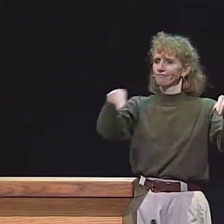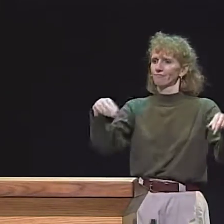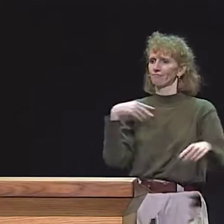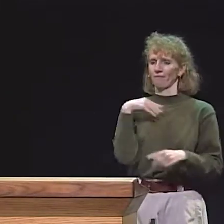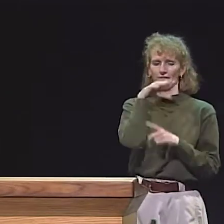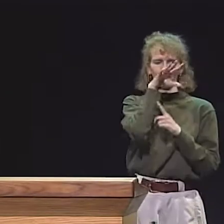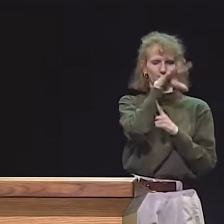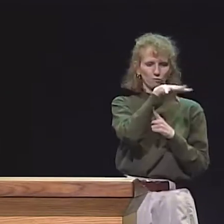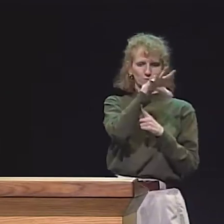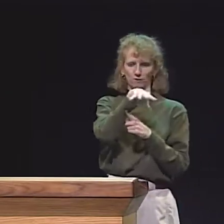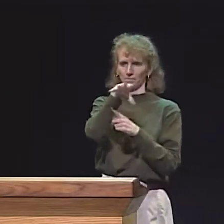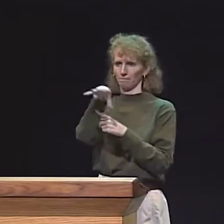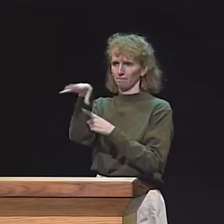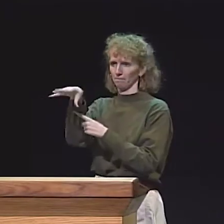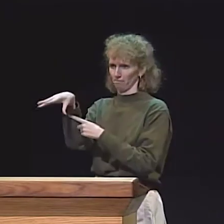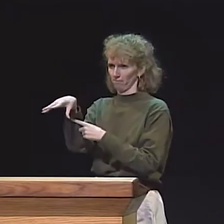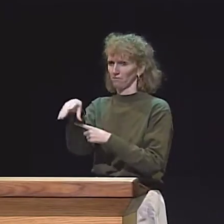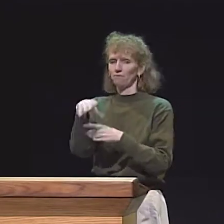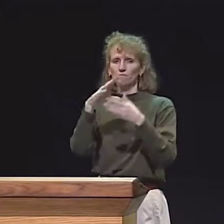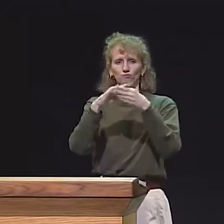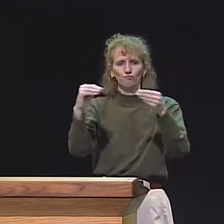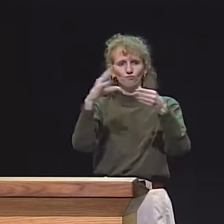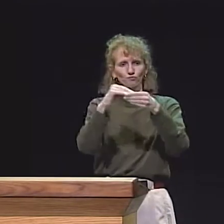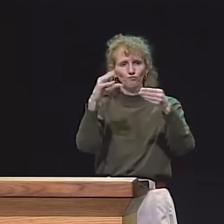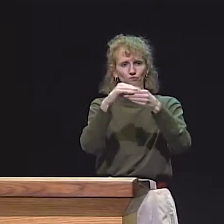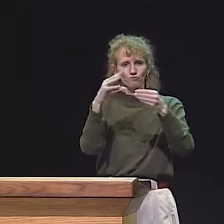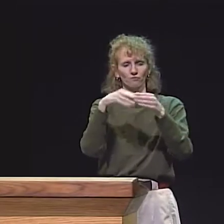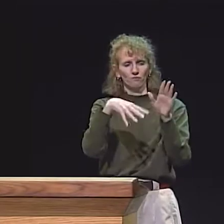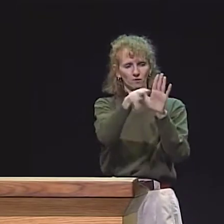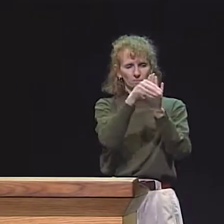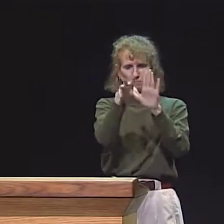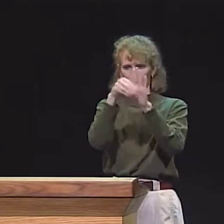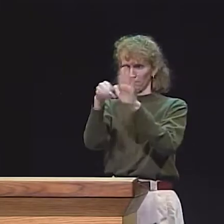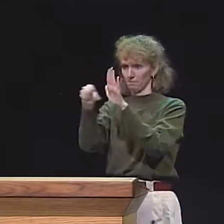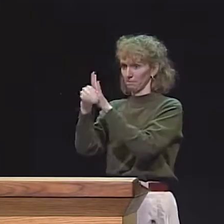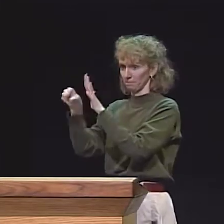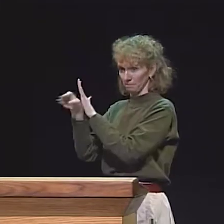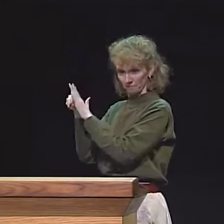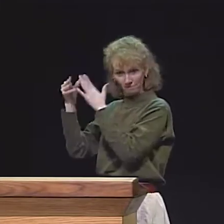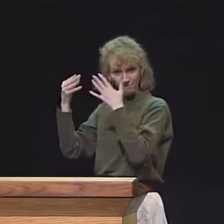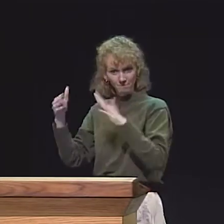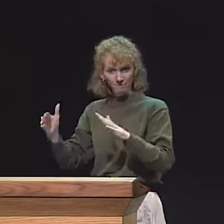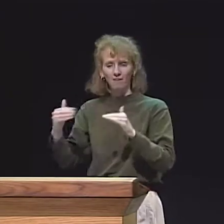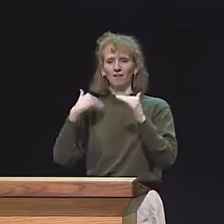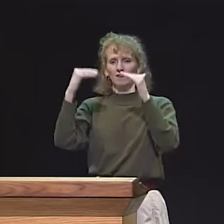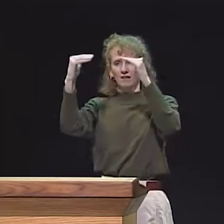IT'S THE SAME STORY WE'RE USING, AND THE CHILDREN ARE EACH VIDEOTAPED TELLING THE STORY.